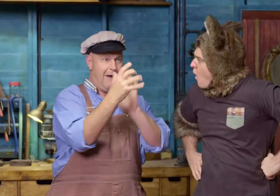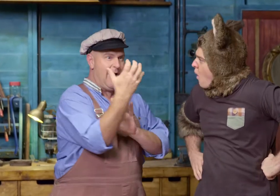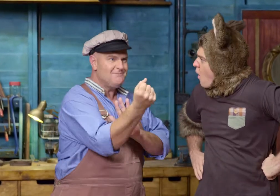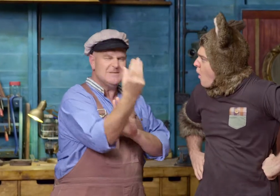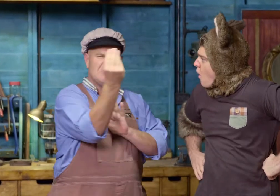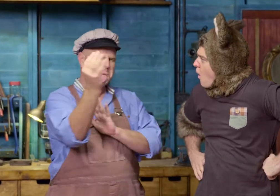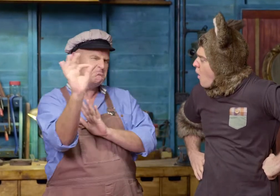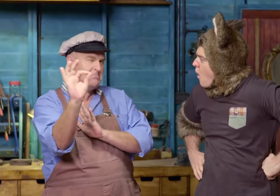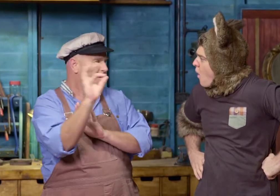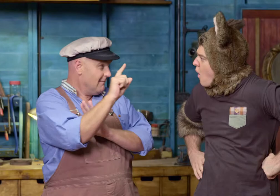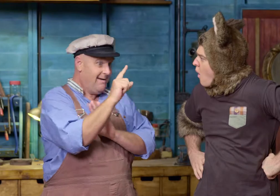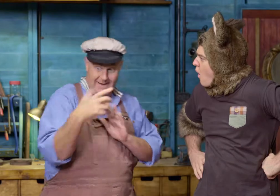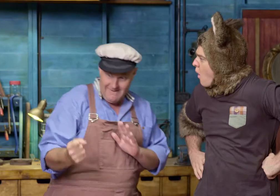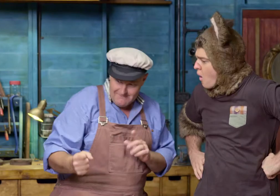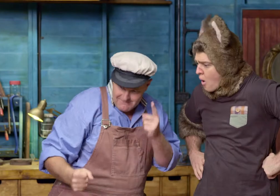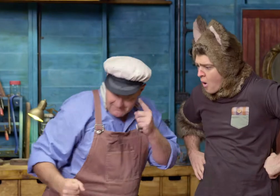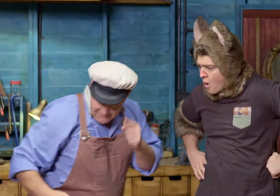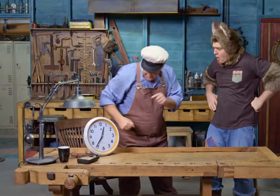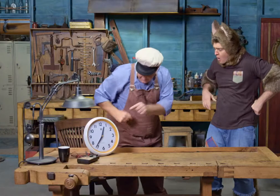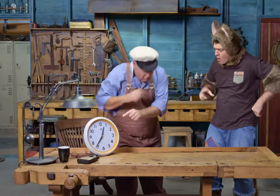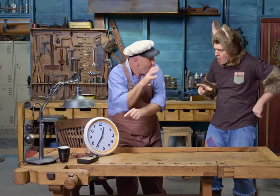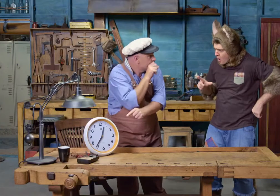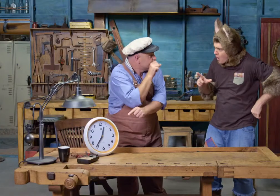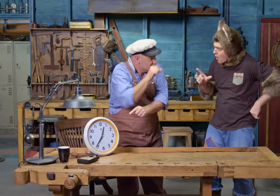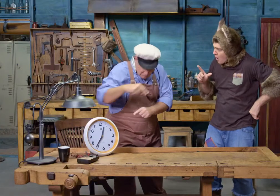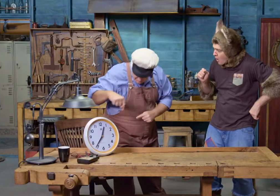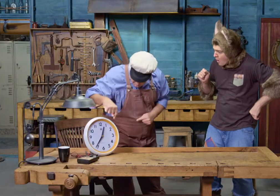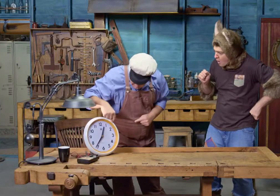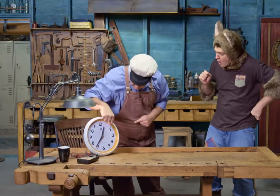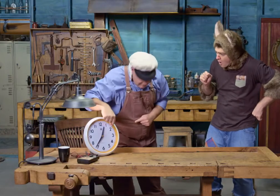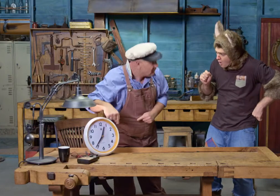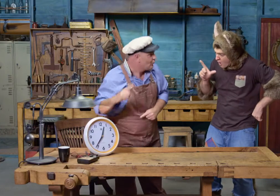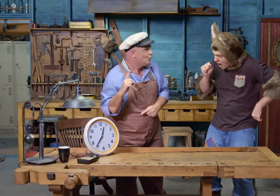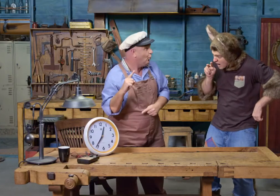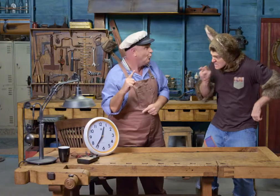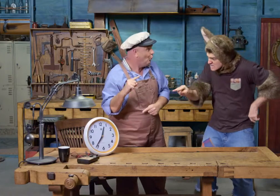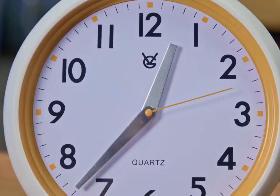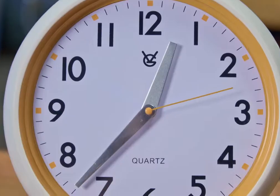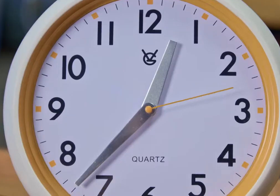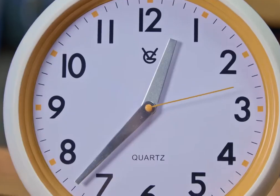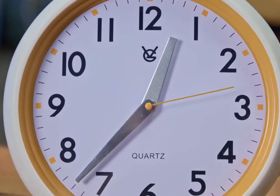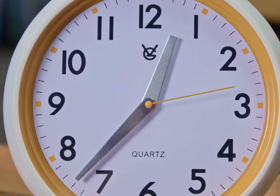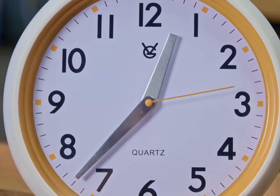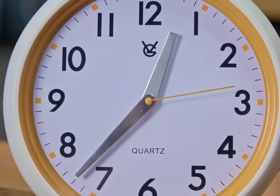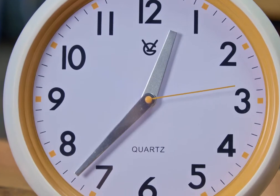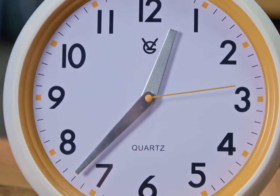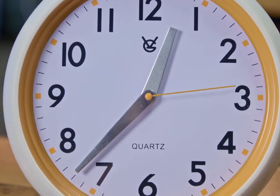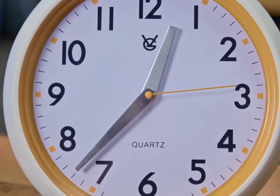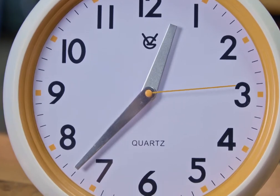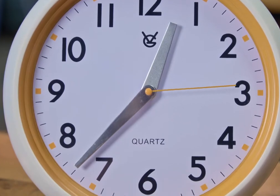Some clocks have a second hand, and some don't. See? Look at the orange hand here - it's going tick, tick, tick, tick, tick.